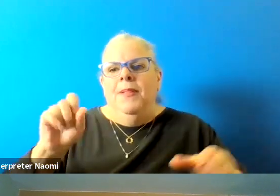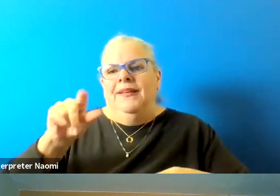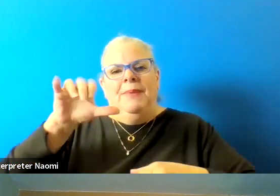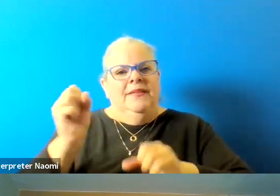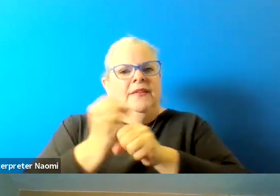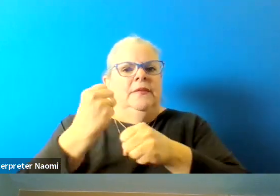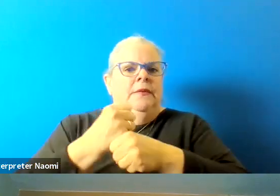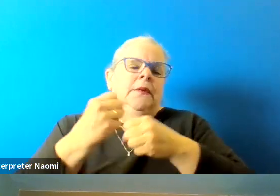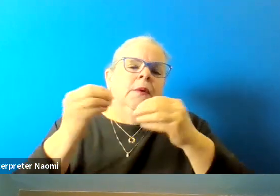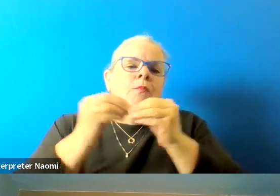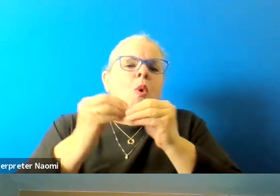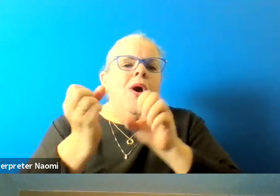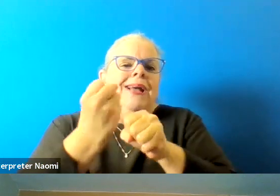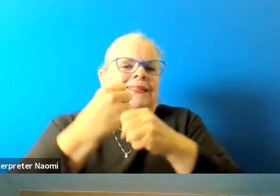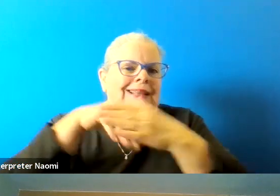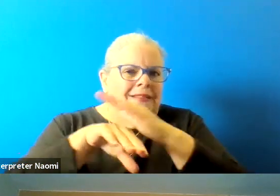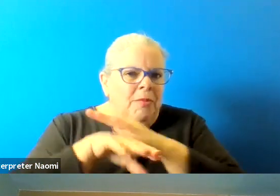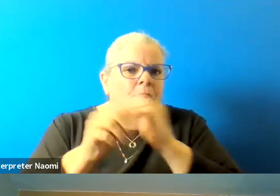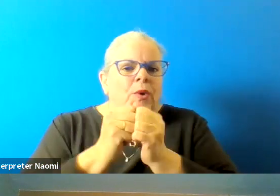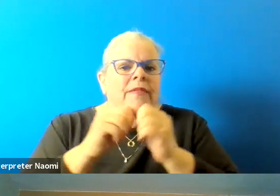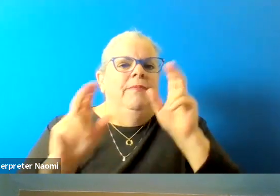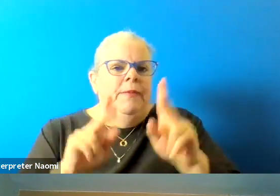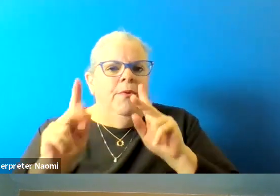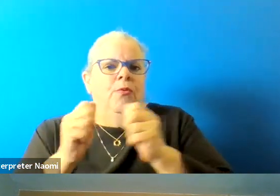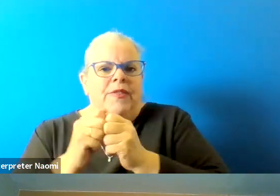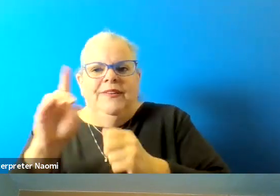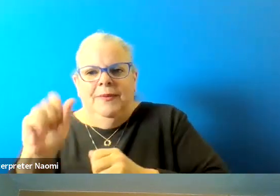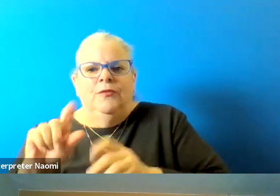for people with disabilities? So, we'll start off with you, Mr.Mason.